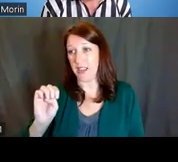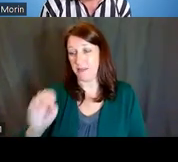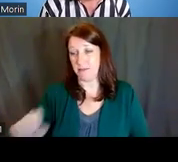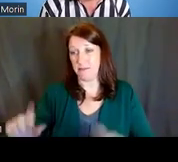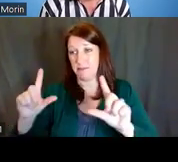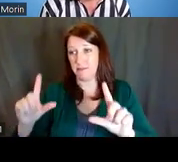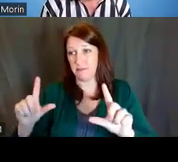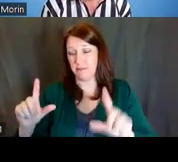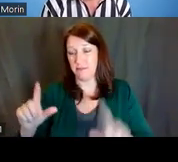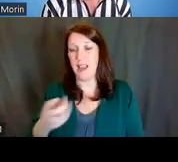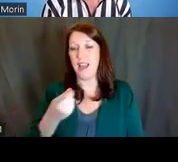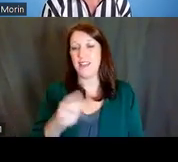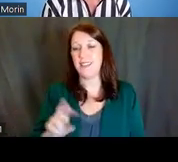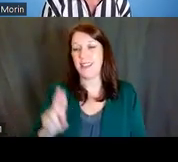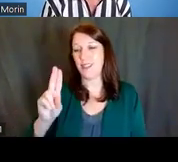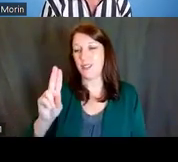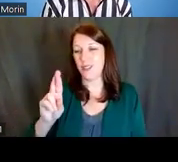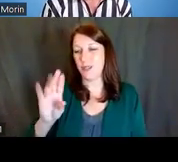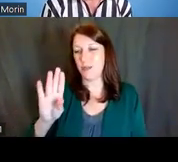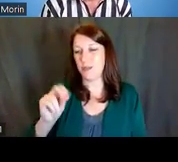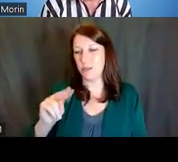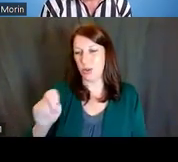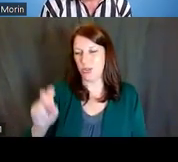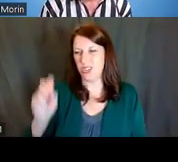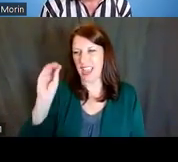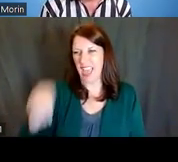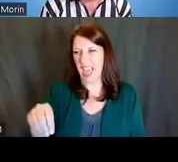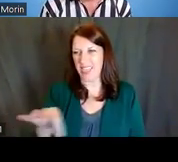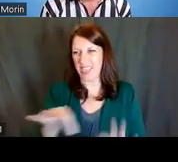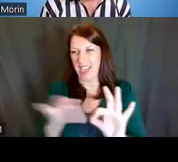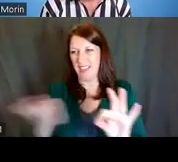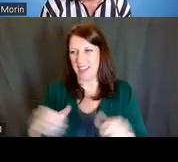for putting the NRM address on the chat to everybody.